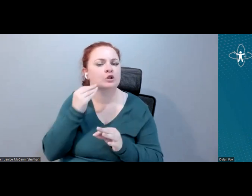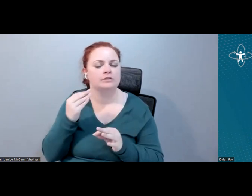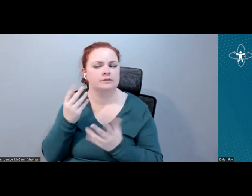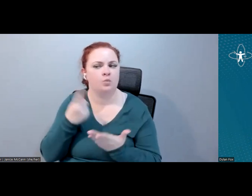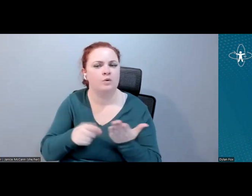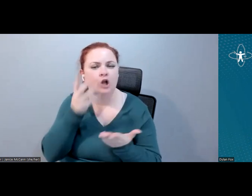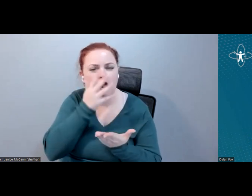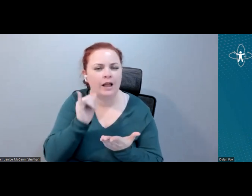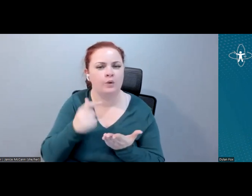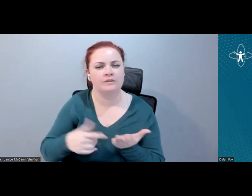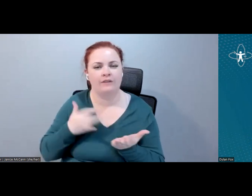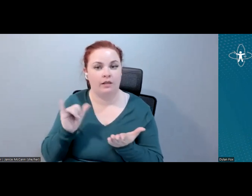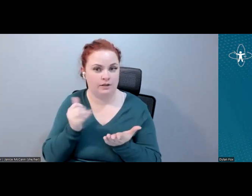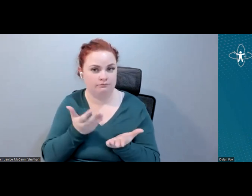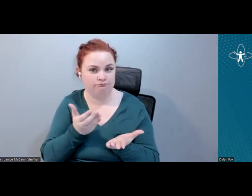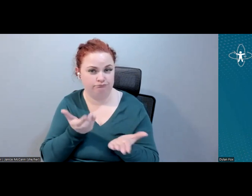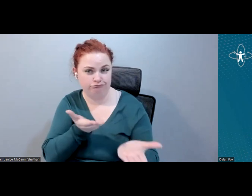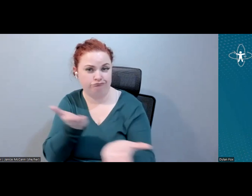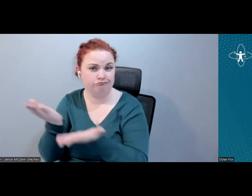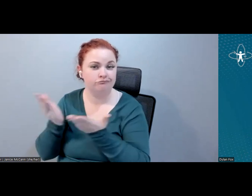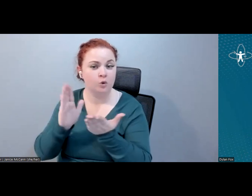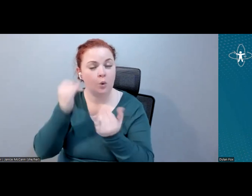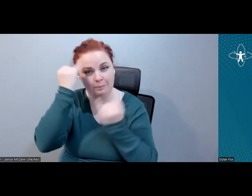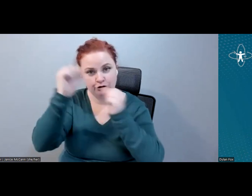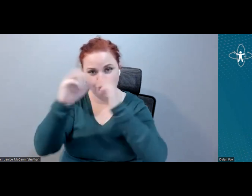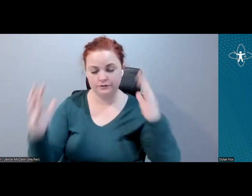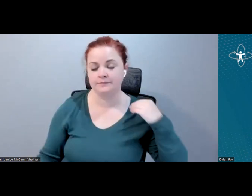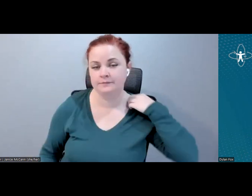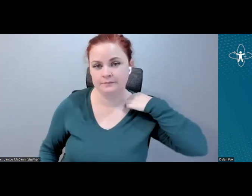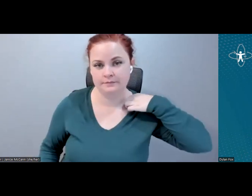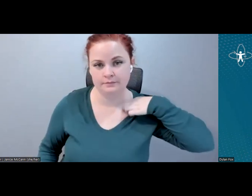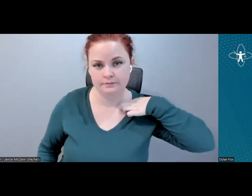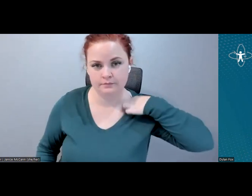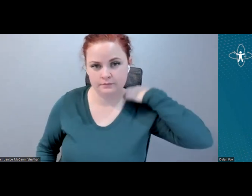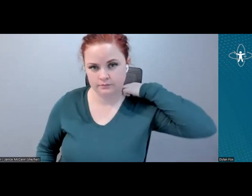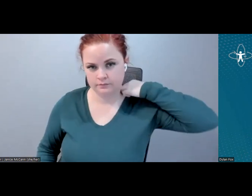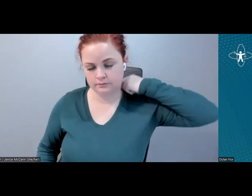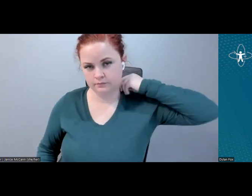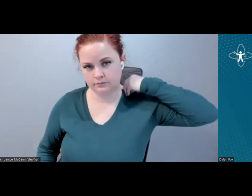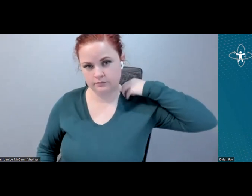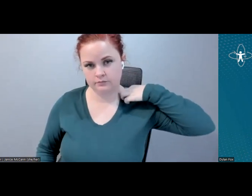people in this room what you might imagine. Again, feel free